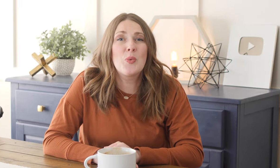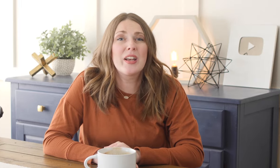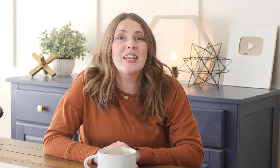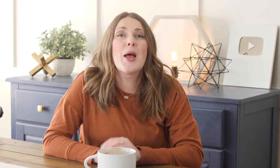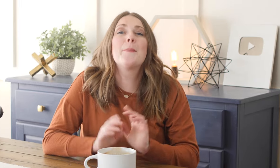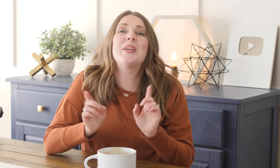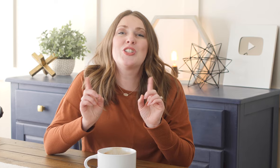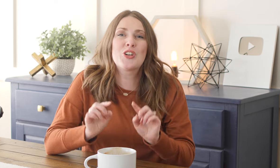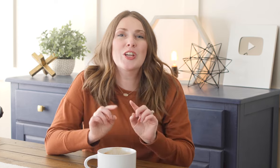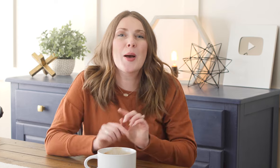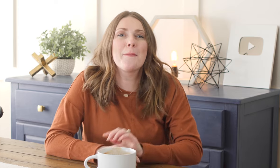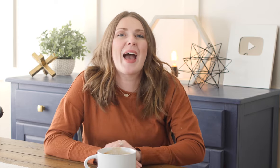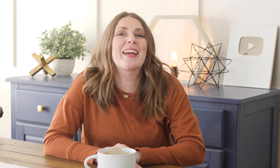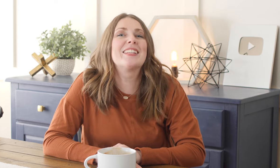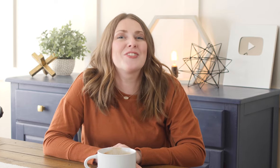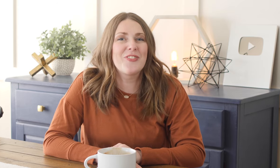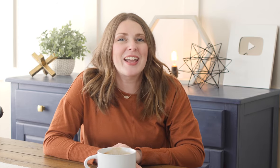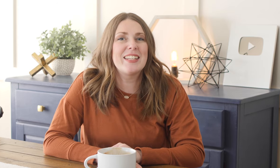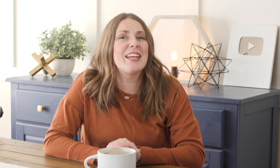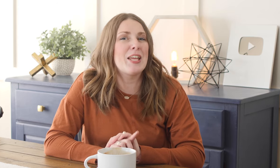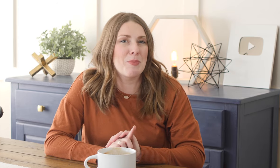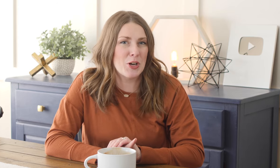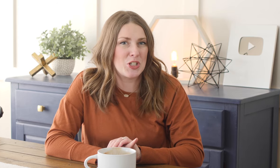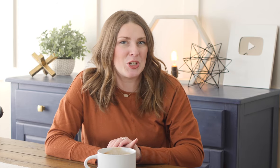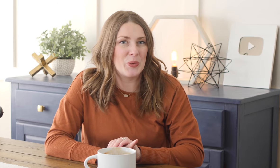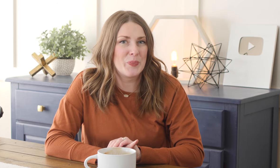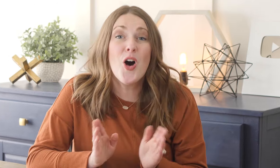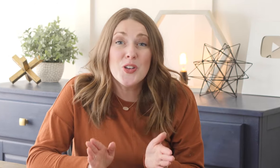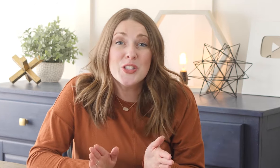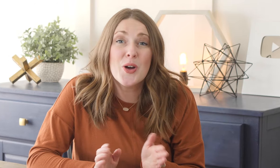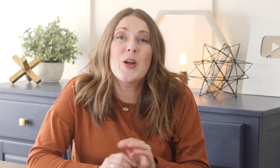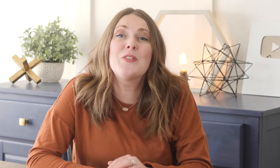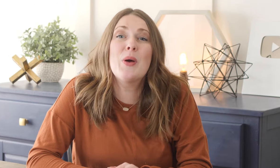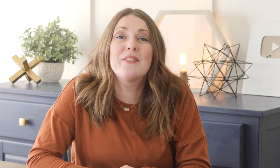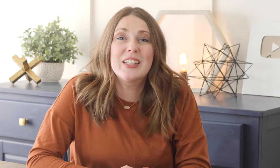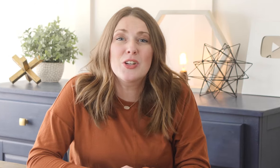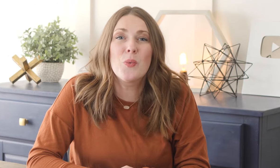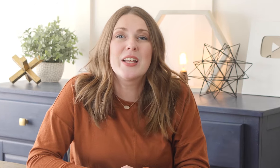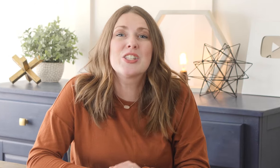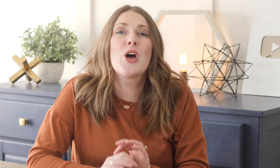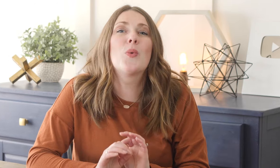wanted be sure to come back to find it in part two. Also, if you have little ones,